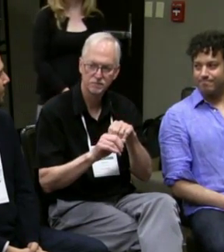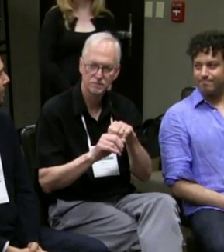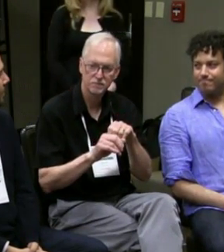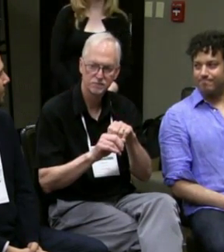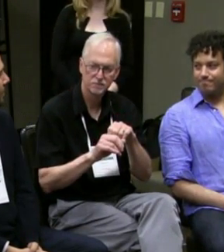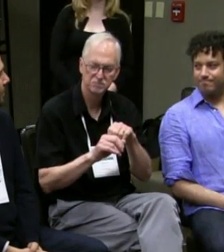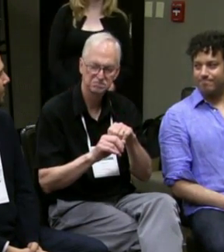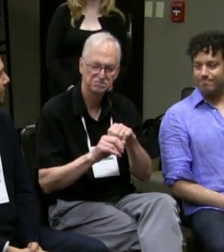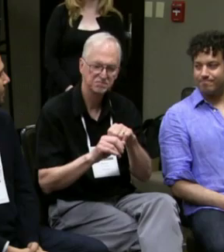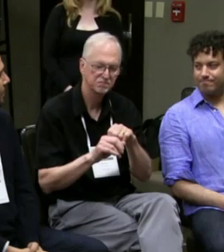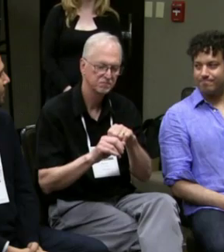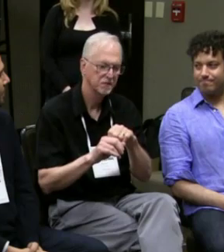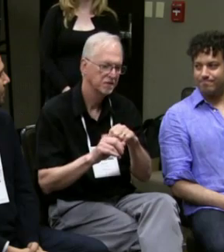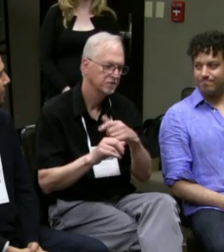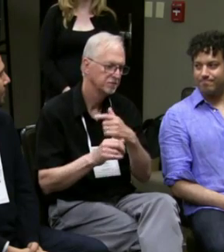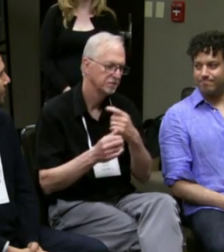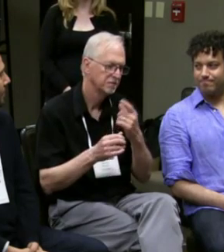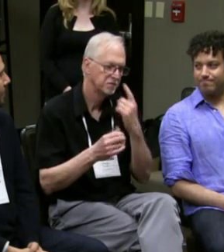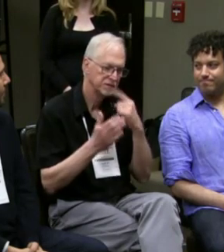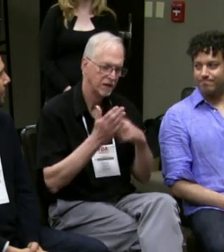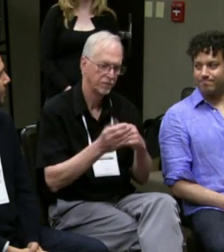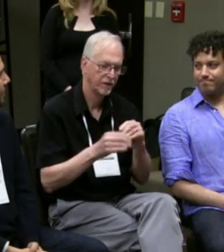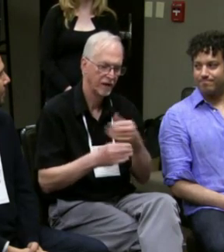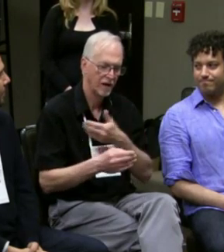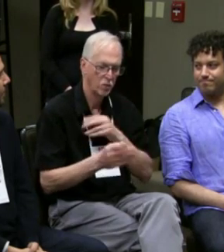(translator) I think sometimes it also raises the expectation.